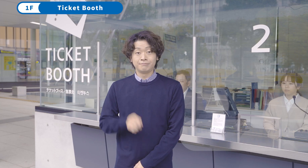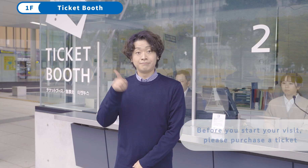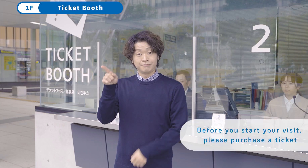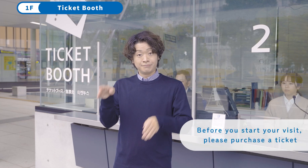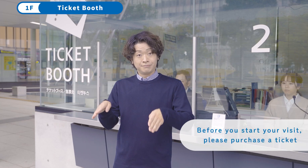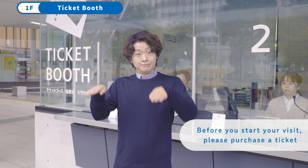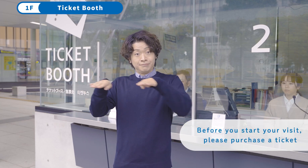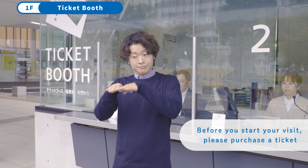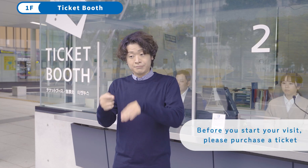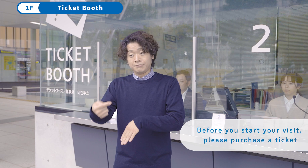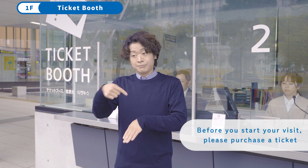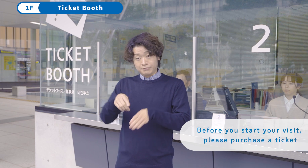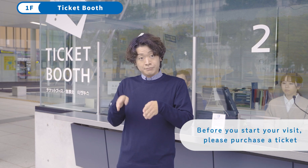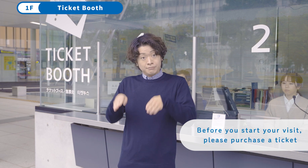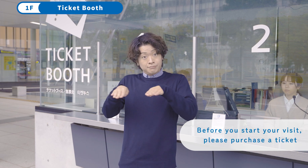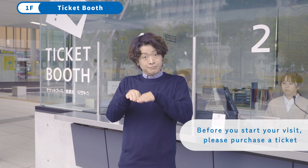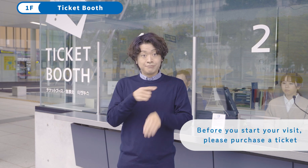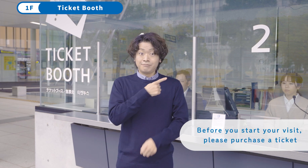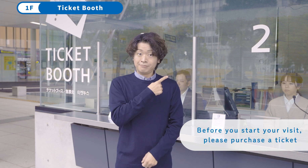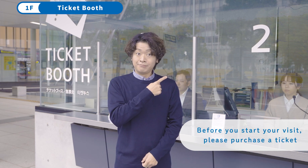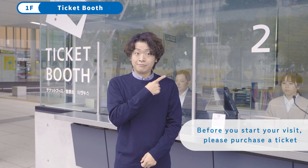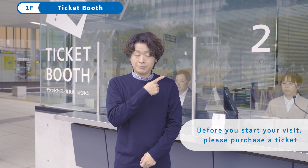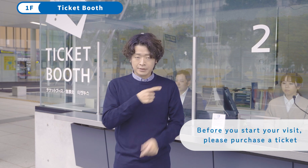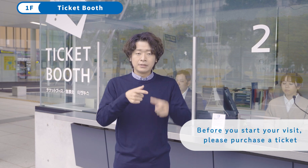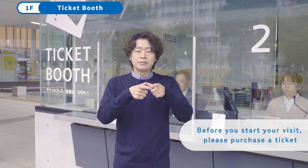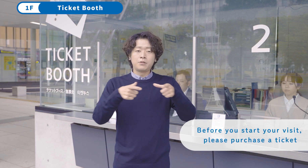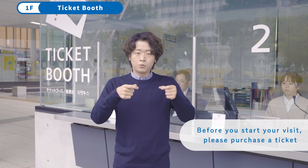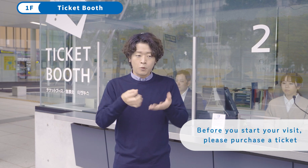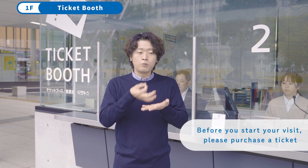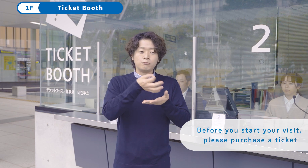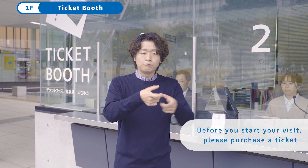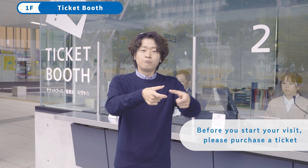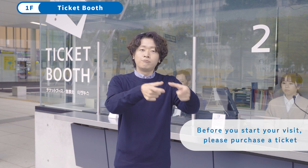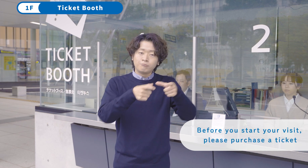Before you start your visit, please purchase a ticket